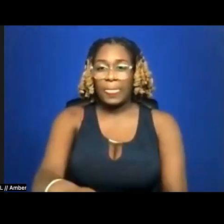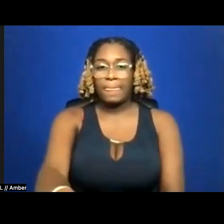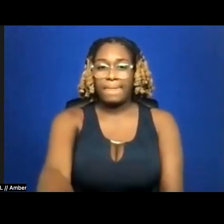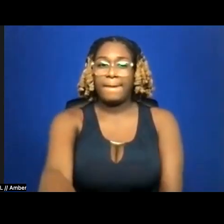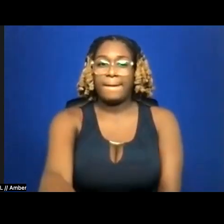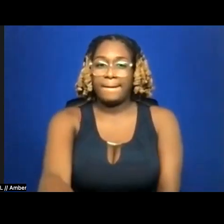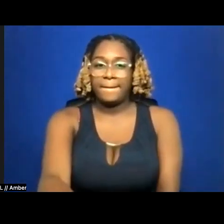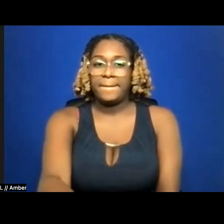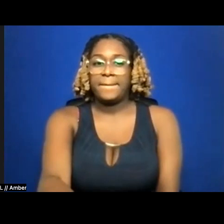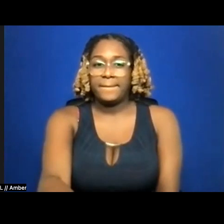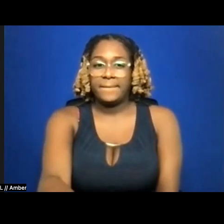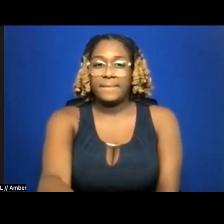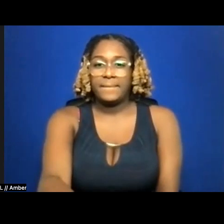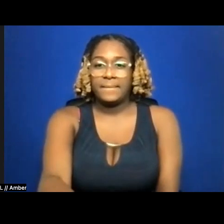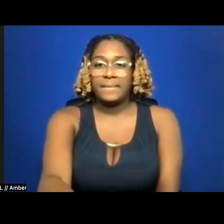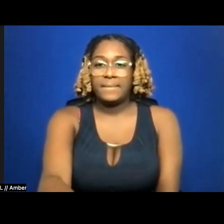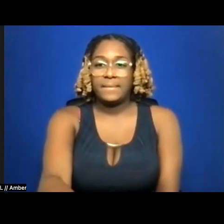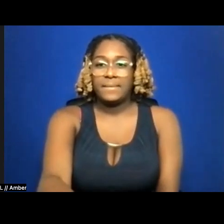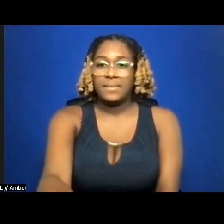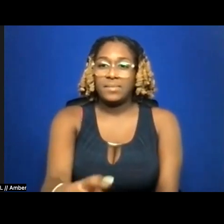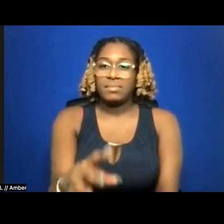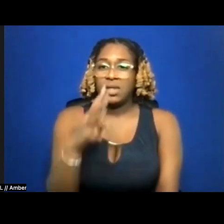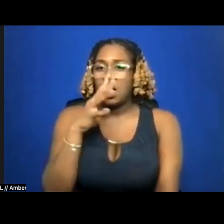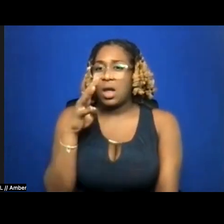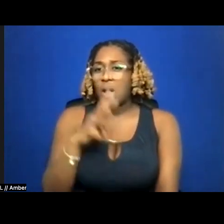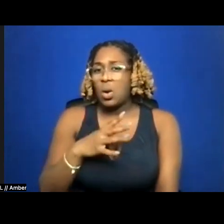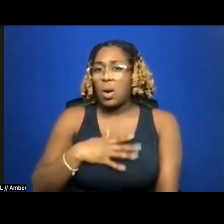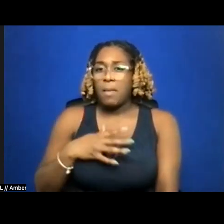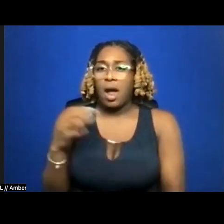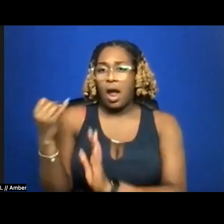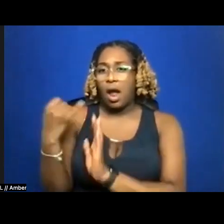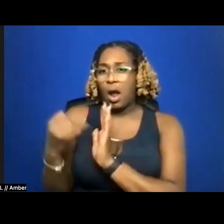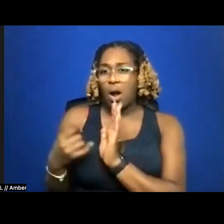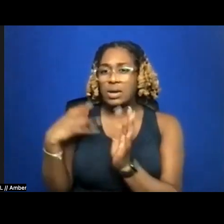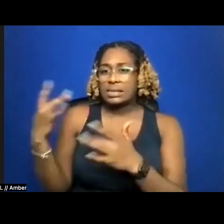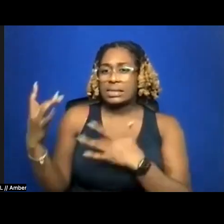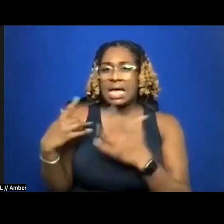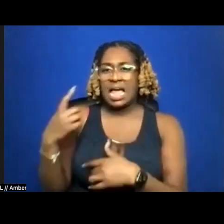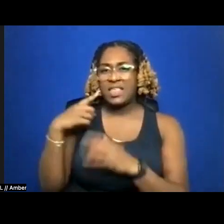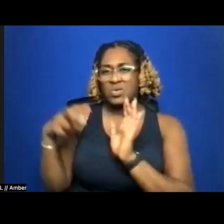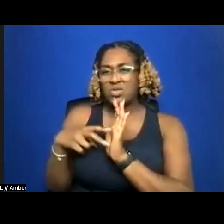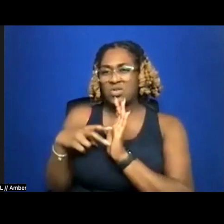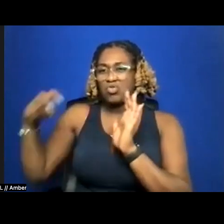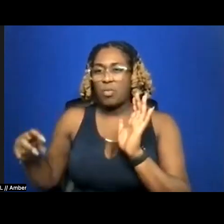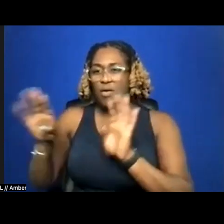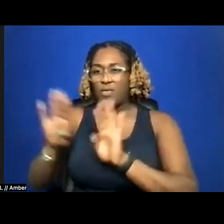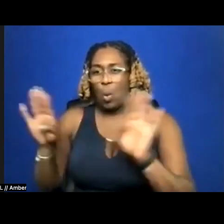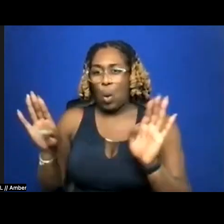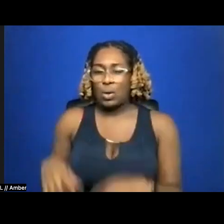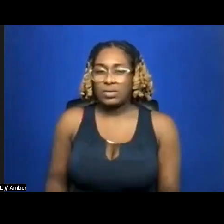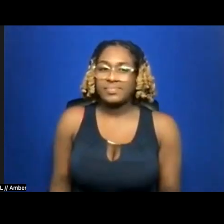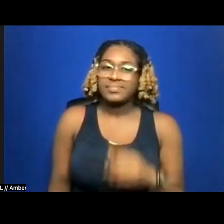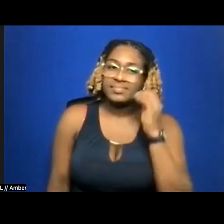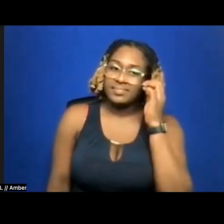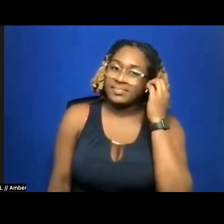Ignore my art. It's so excited, it just wants to jump off the walls, I think. Yeah. Very excited